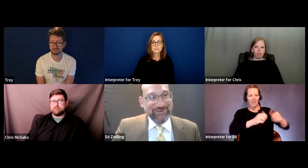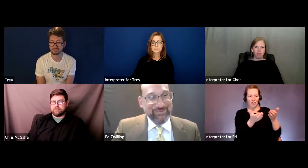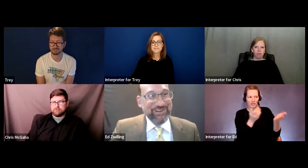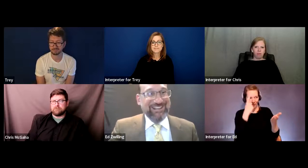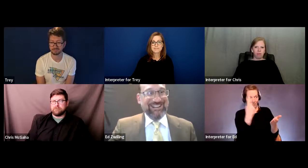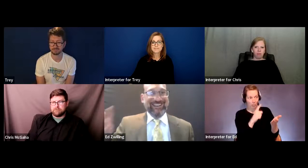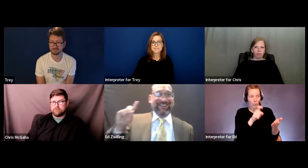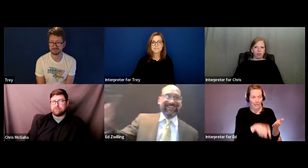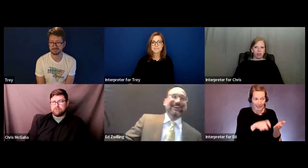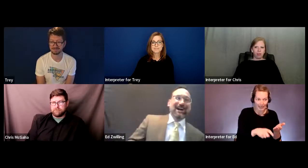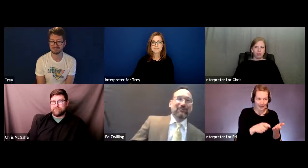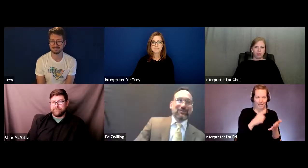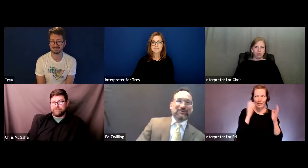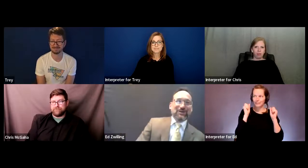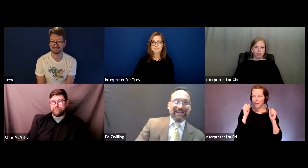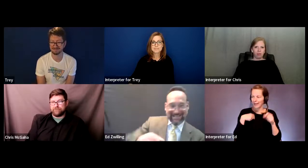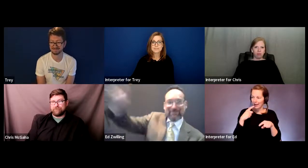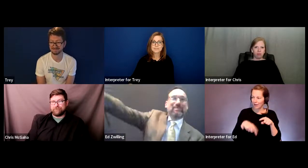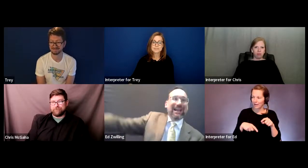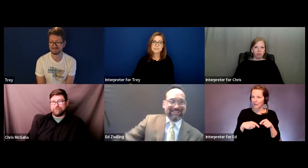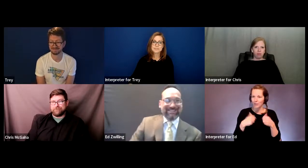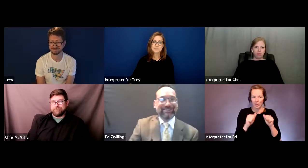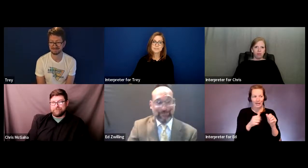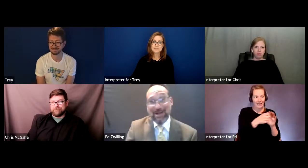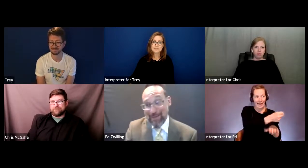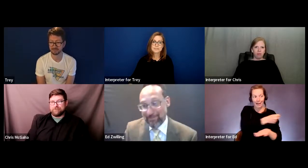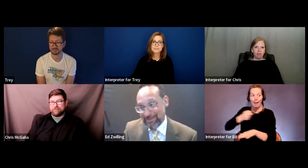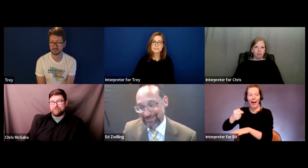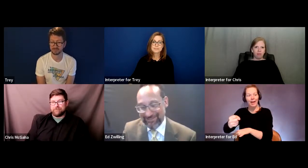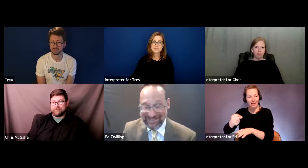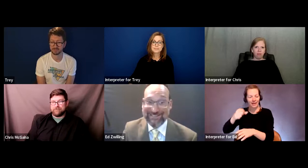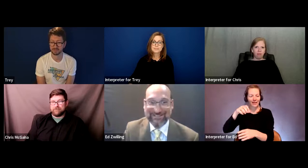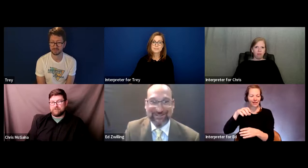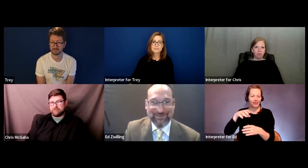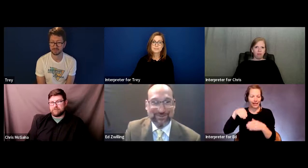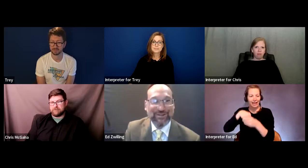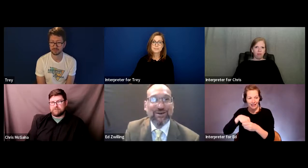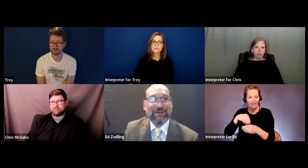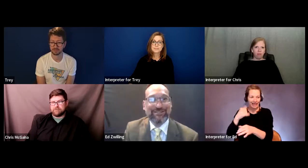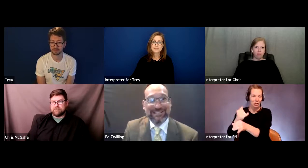who needed them and we were trying to get them back in the institution because they